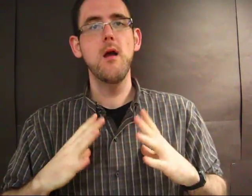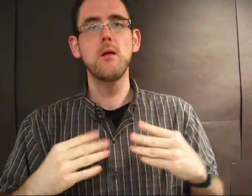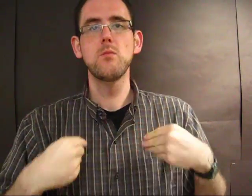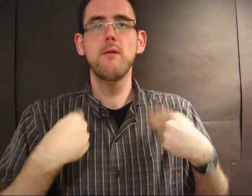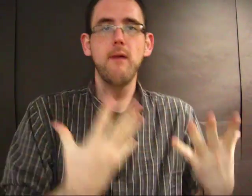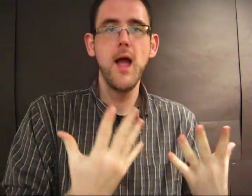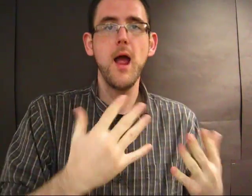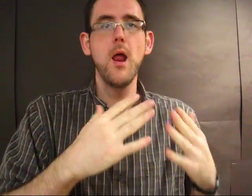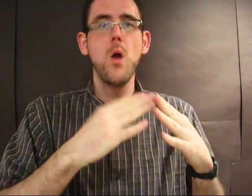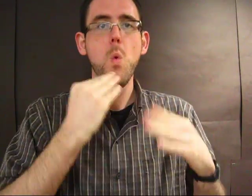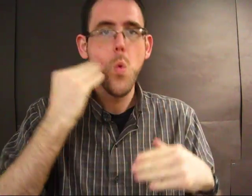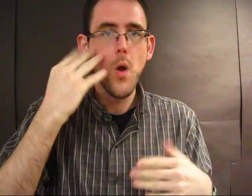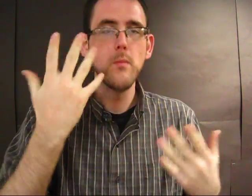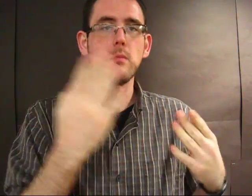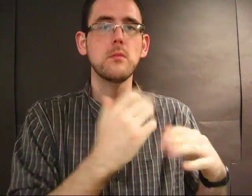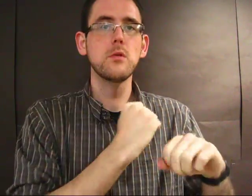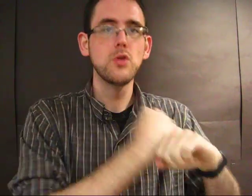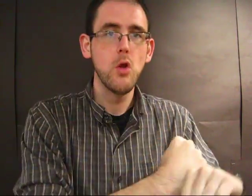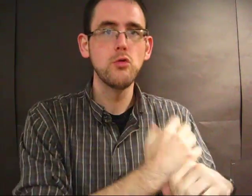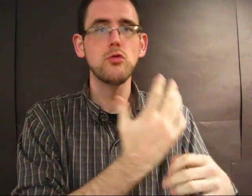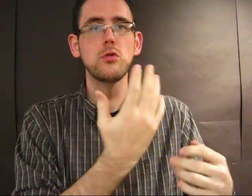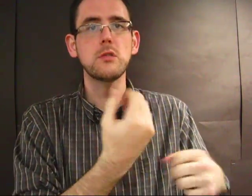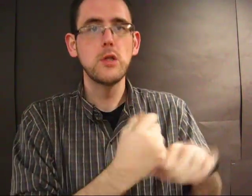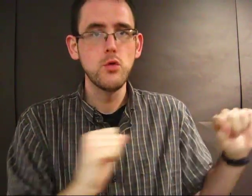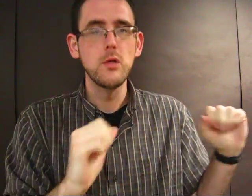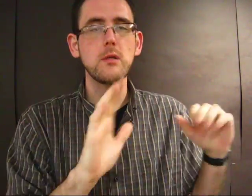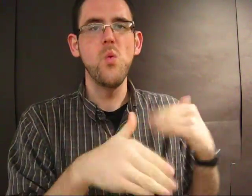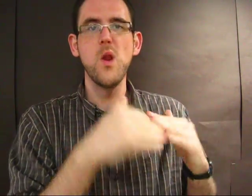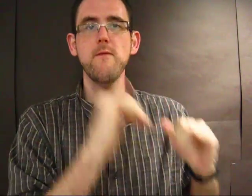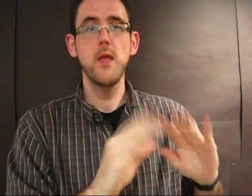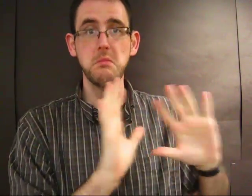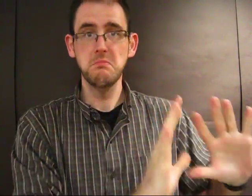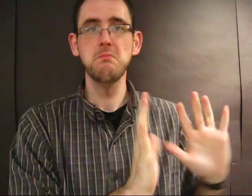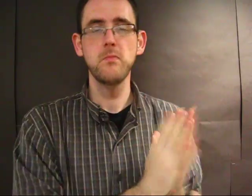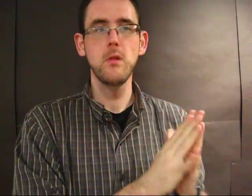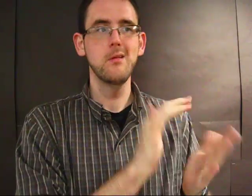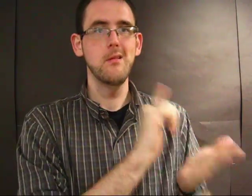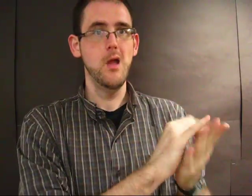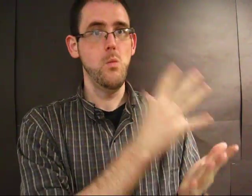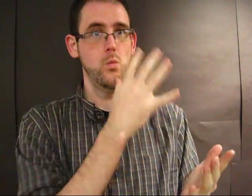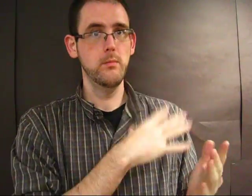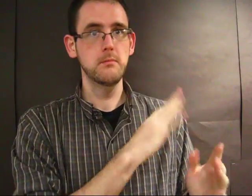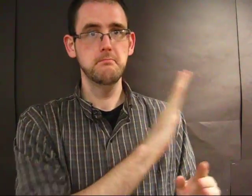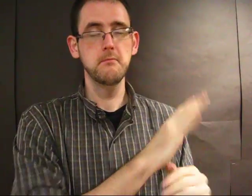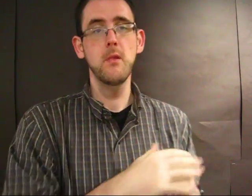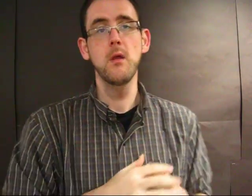She provides them with homes, shelter, and security, and the young woman helps her with this.